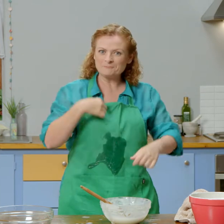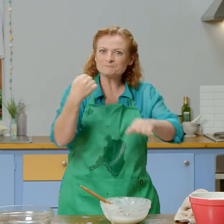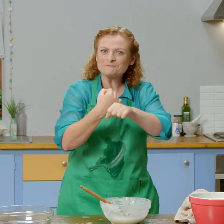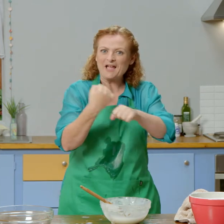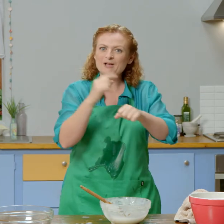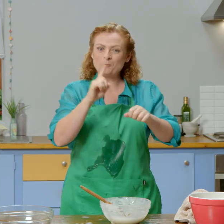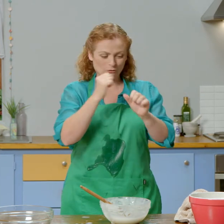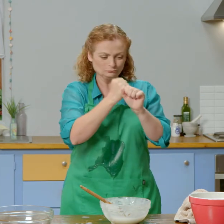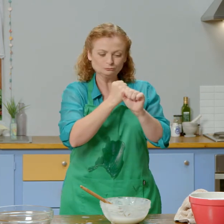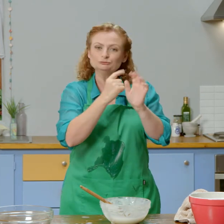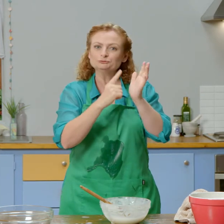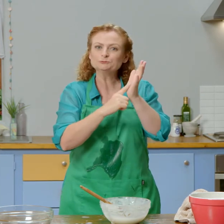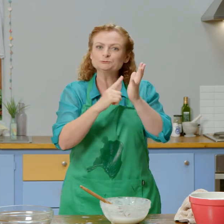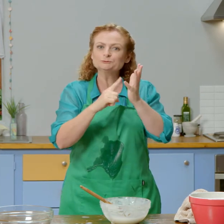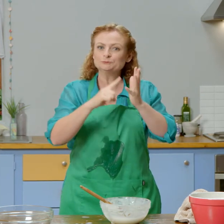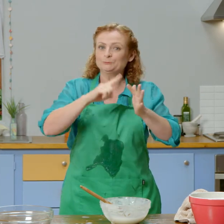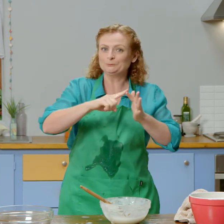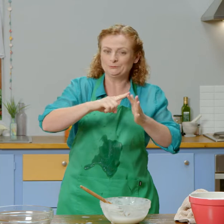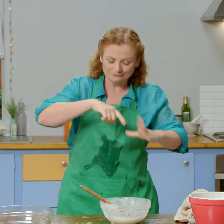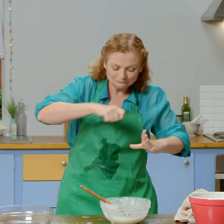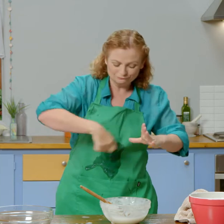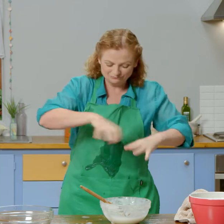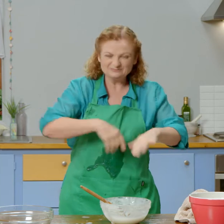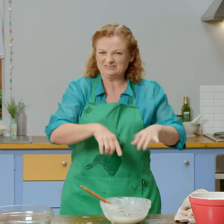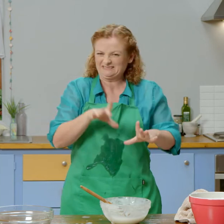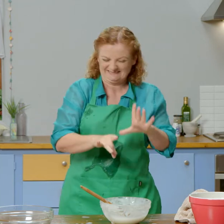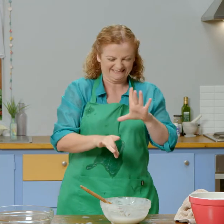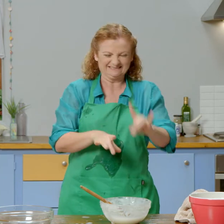I'm making some glue - it's very, very sticky.